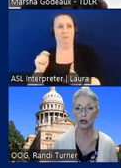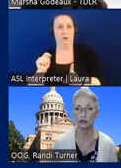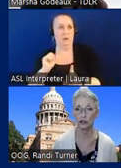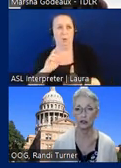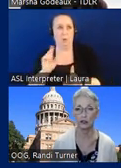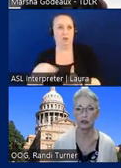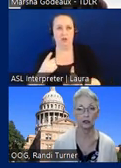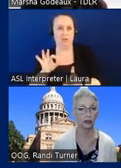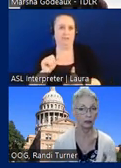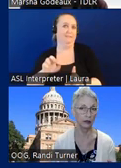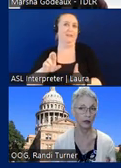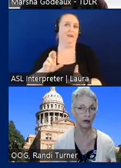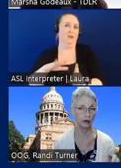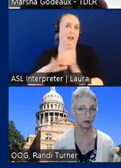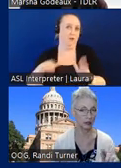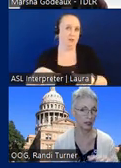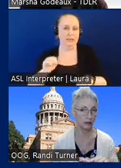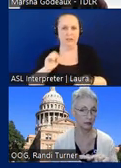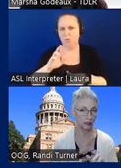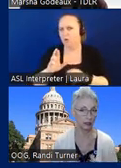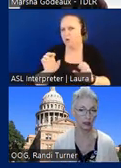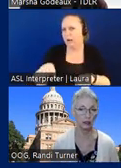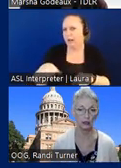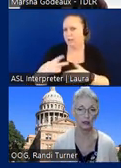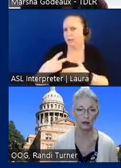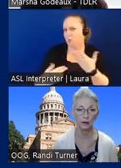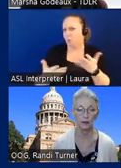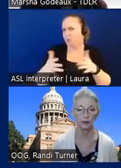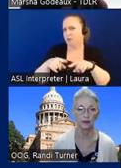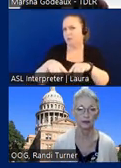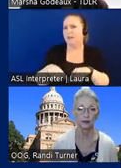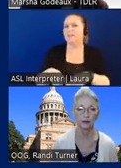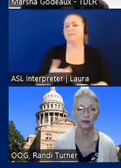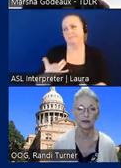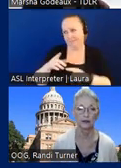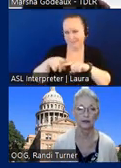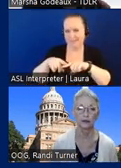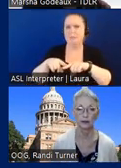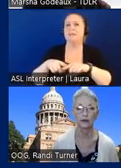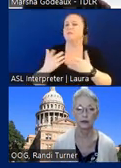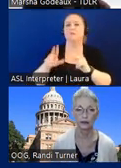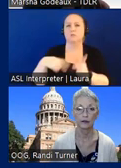housing, or could it be both, kind of depending, it depends on the the scope of work. We always